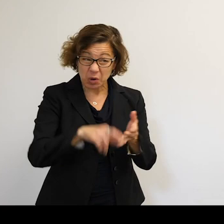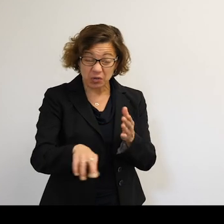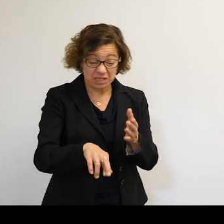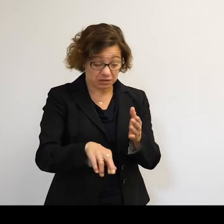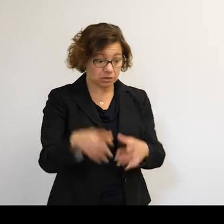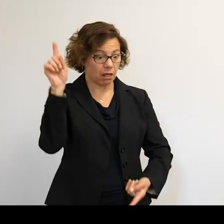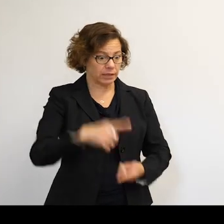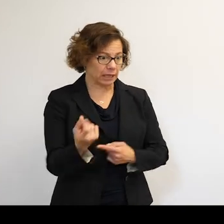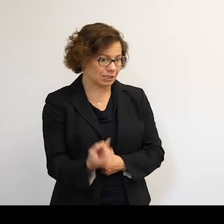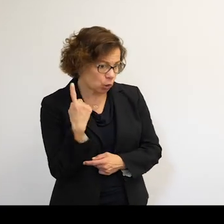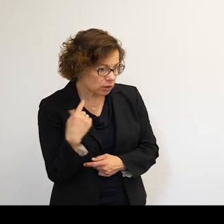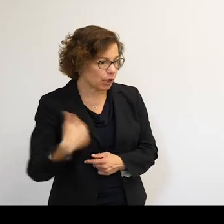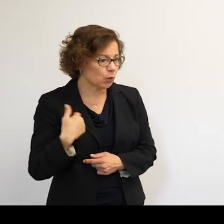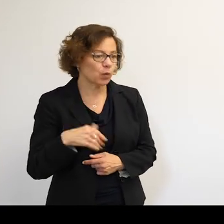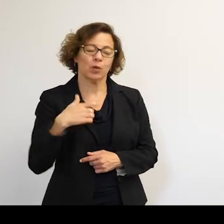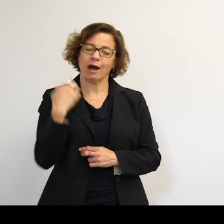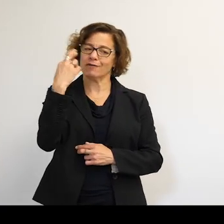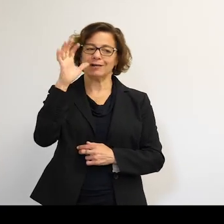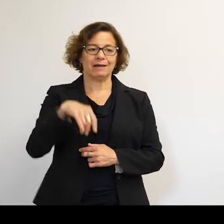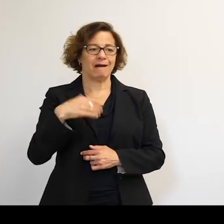Absolutely. As I've gone through my career, I know less, and less, and less.